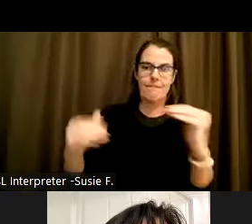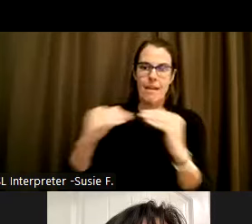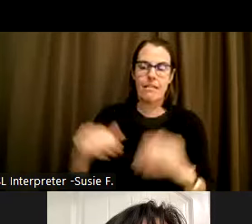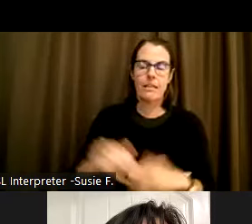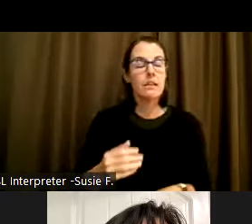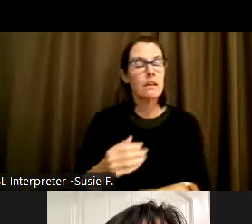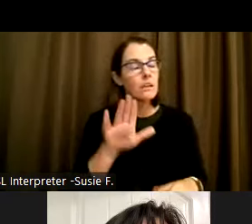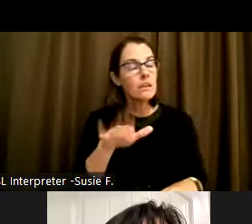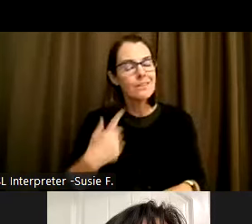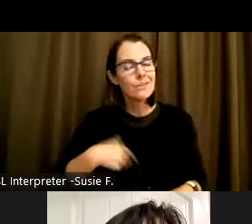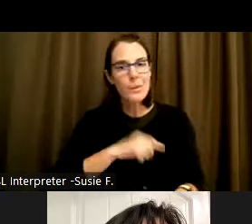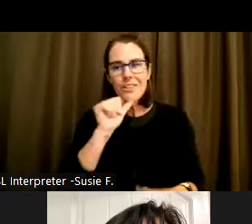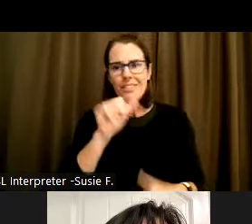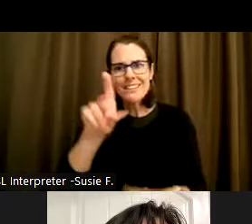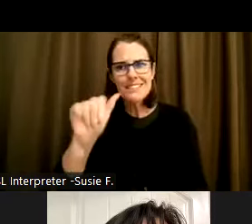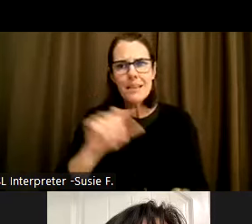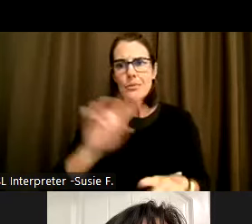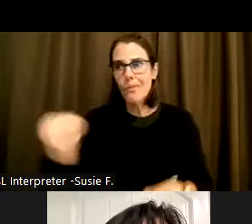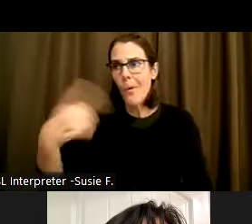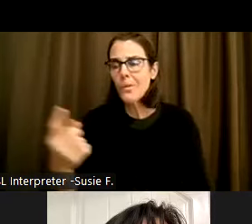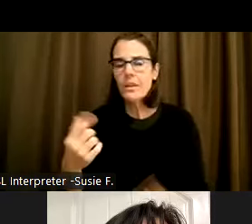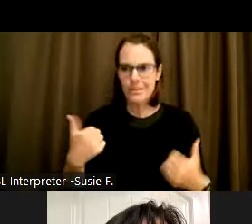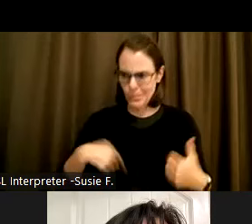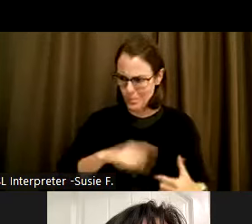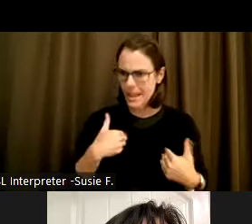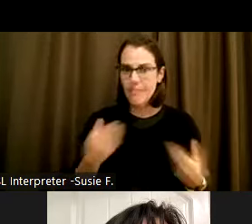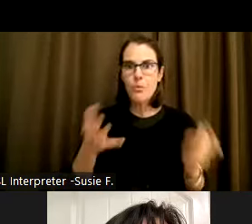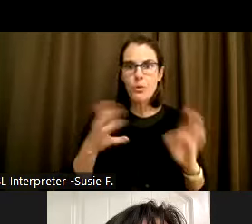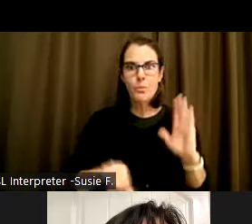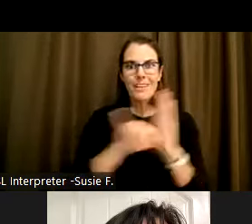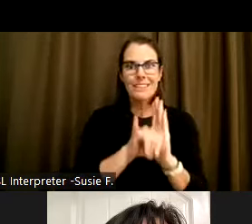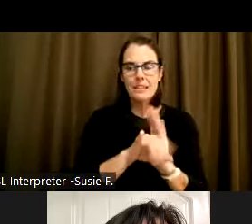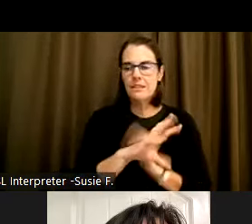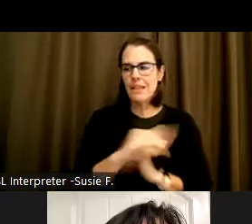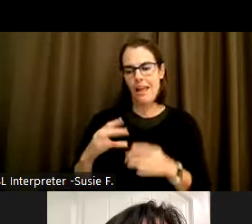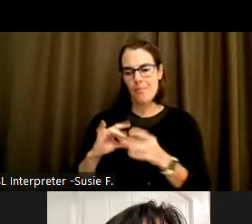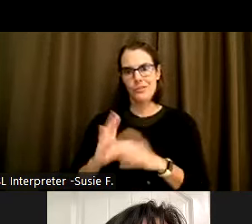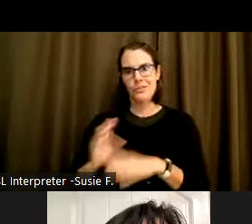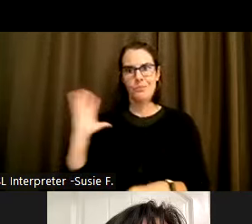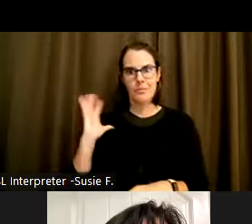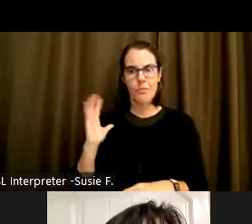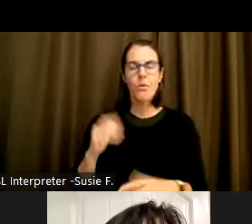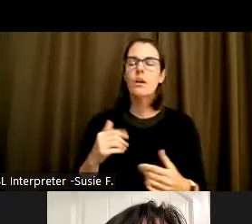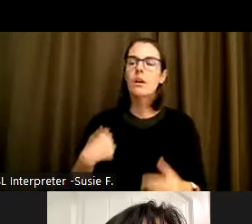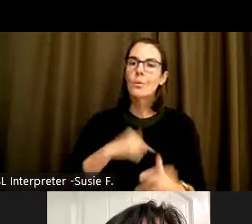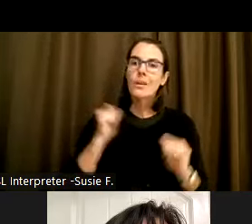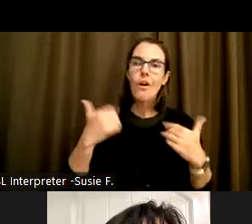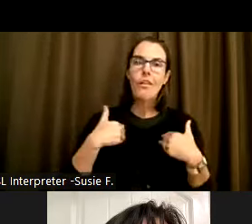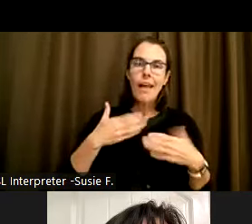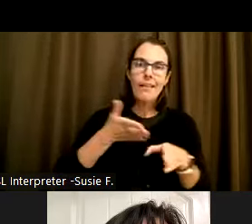we have multiple identities and depending on the context. As I said a few minutes ago, we all have areas where we experience